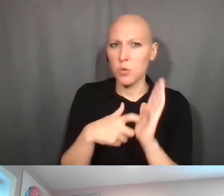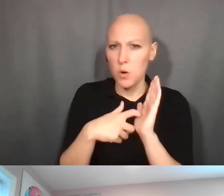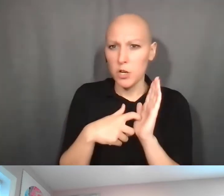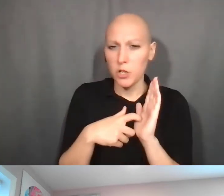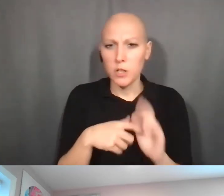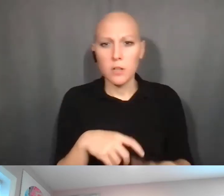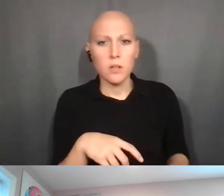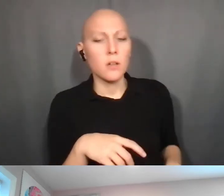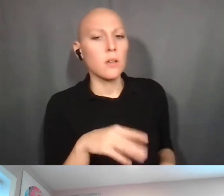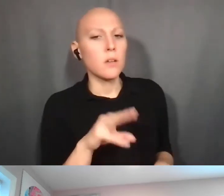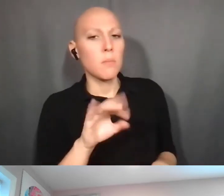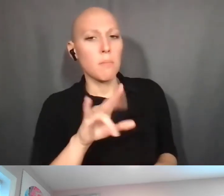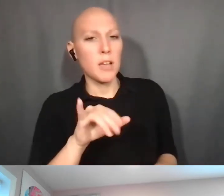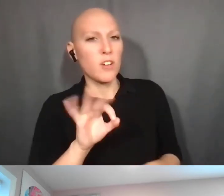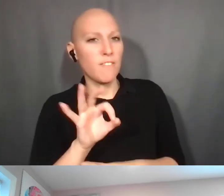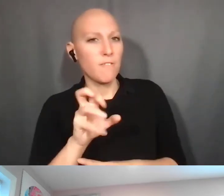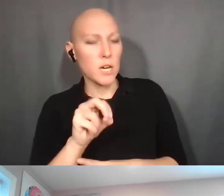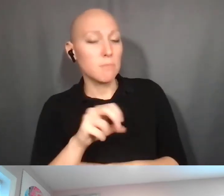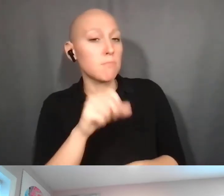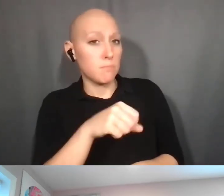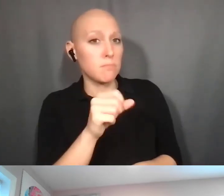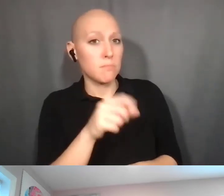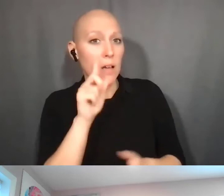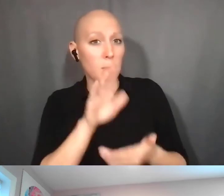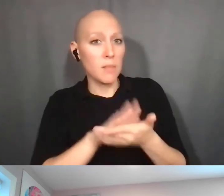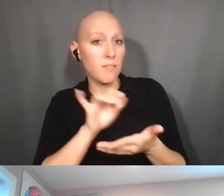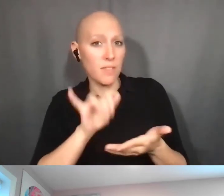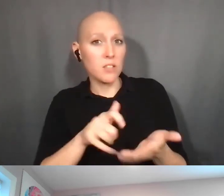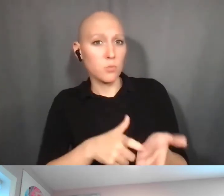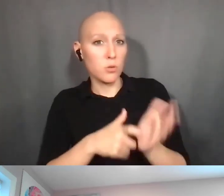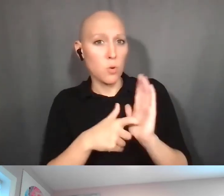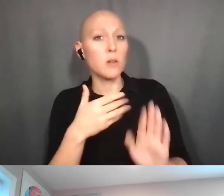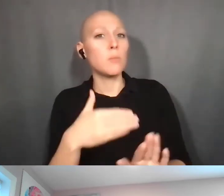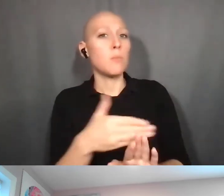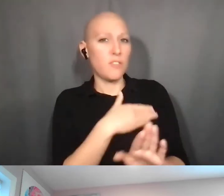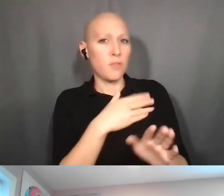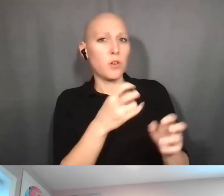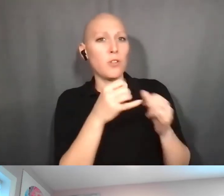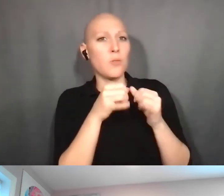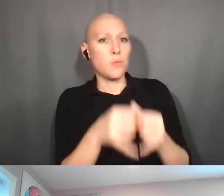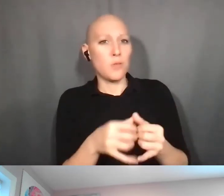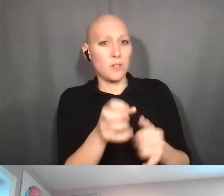Yes. Before the transfer of the award. And again, think about it.